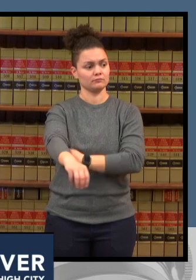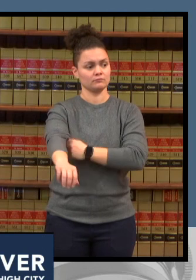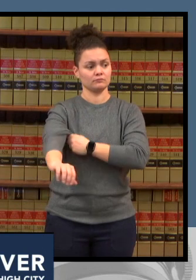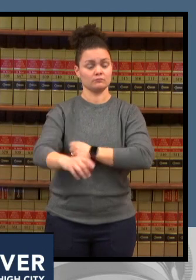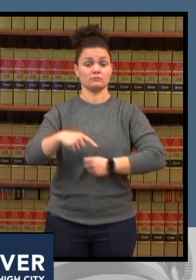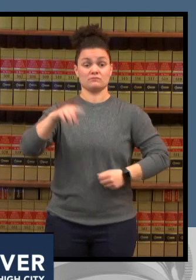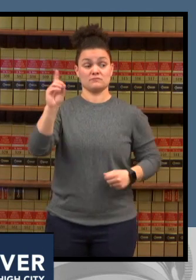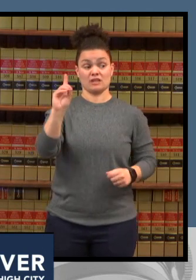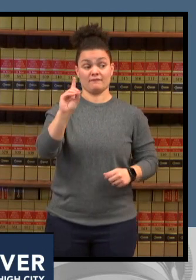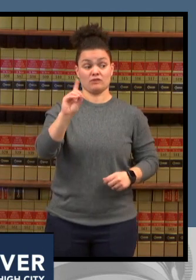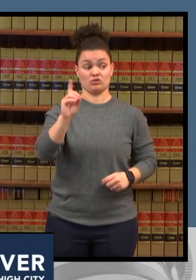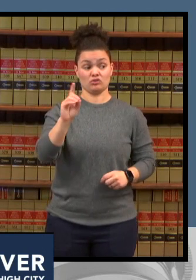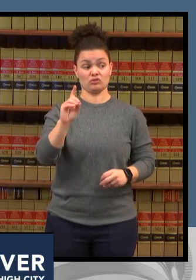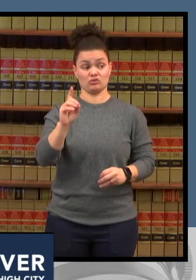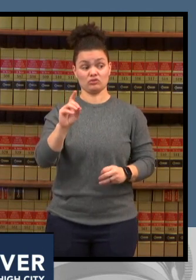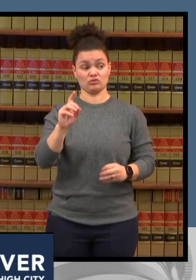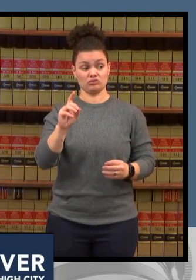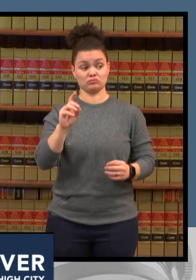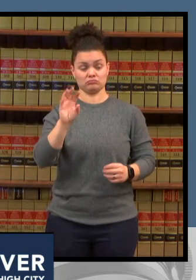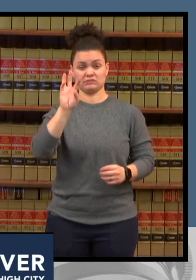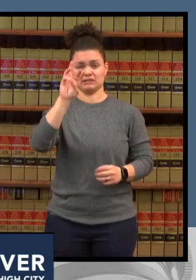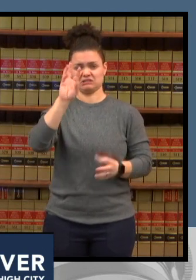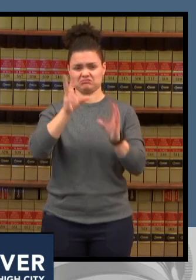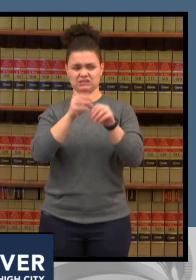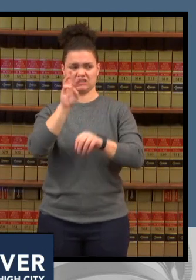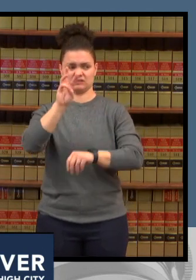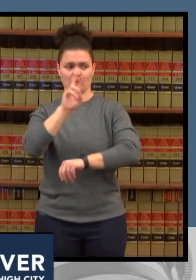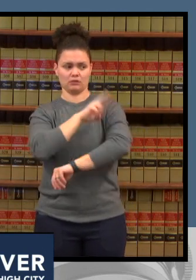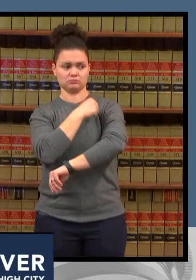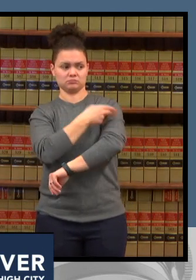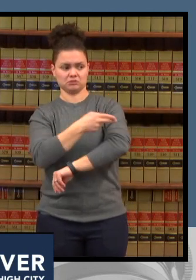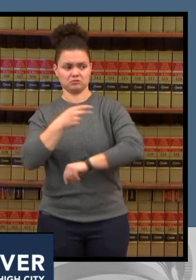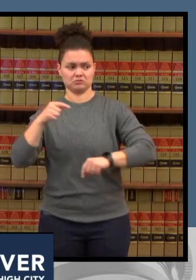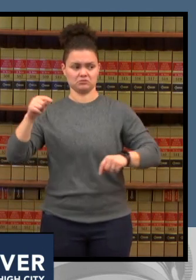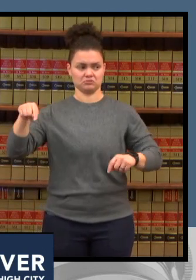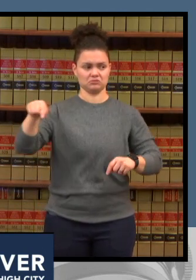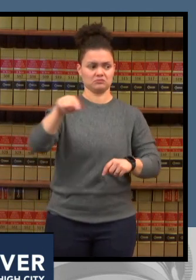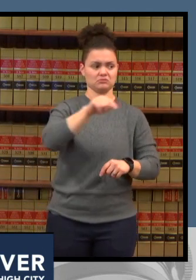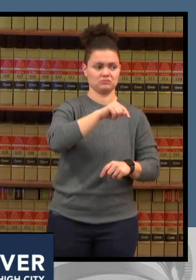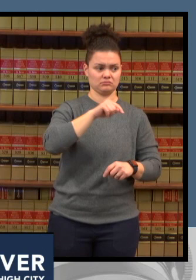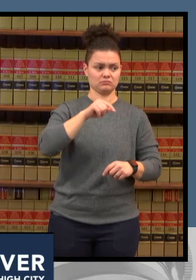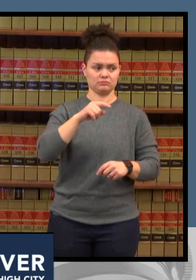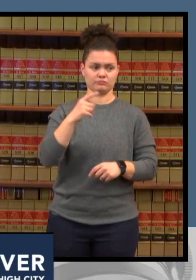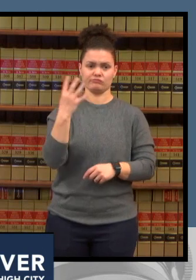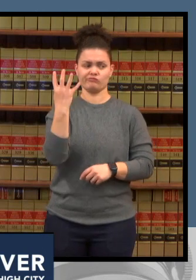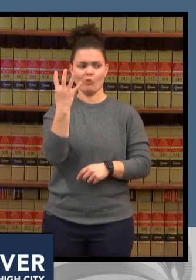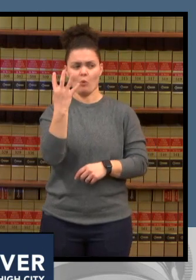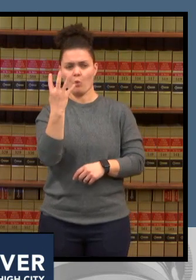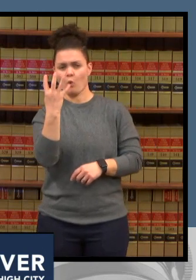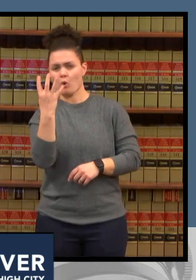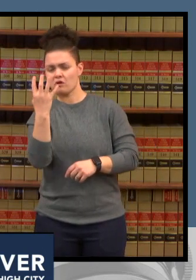many have reported that they're at capacity and again fluctuates very quickly with respect to